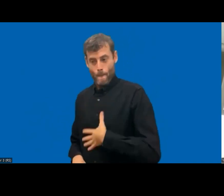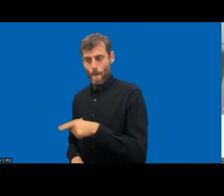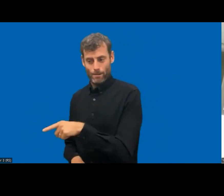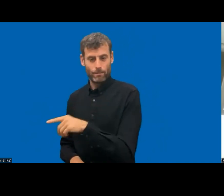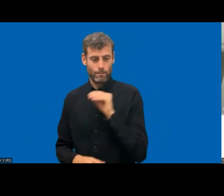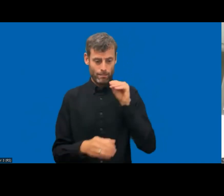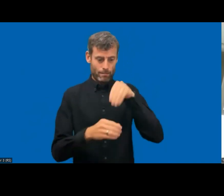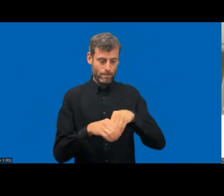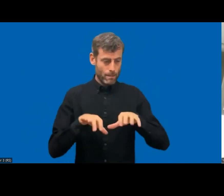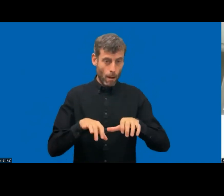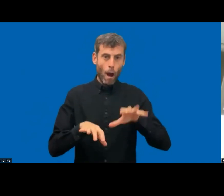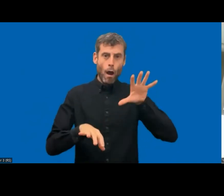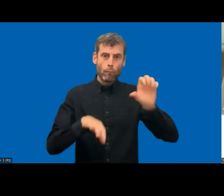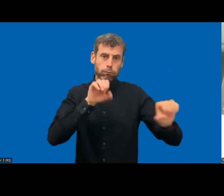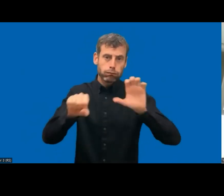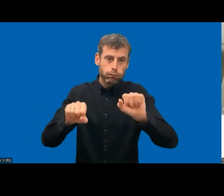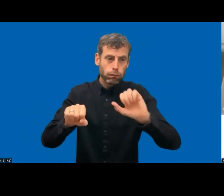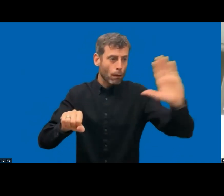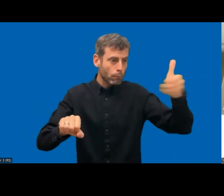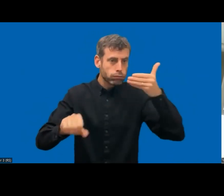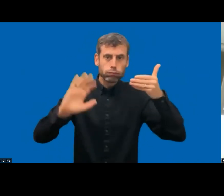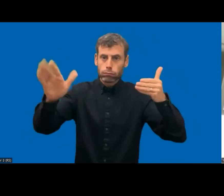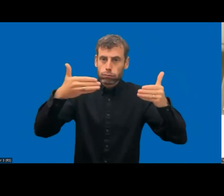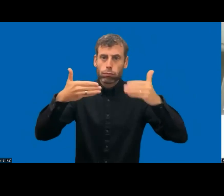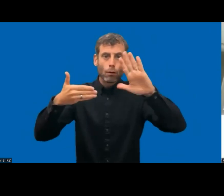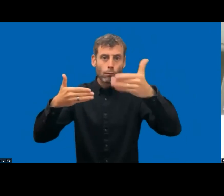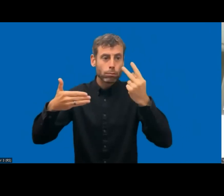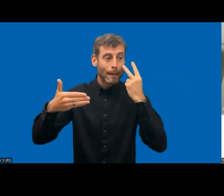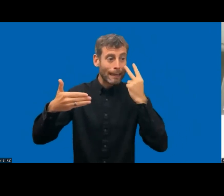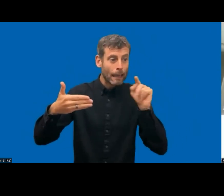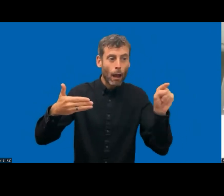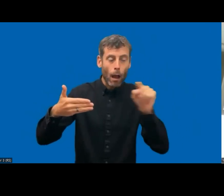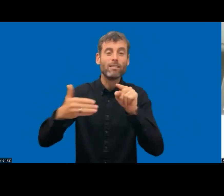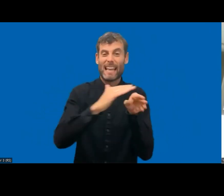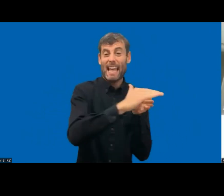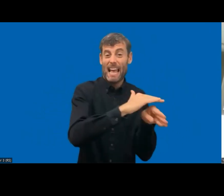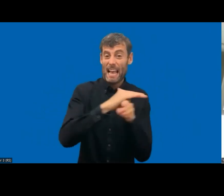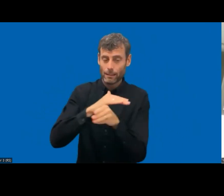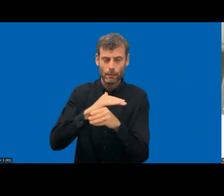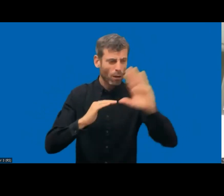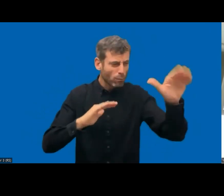and digitized as possible so that our reach can be as far reaching as we can possibly become.